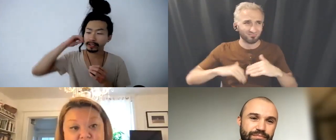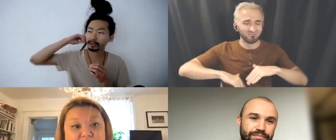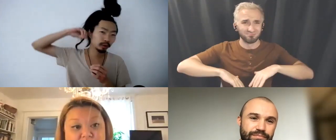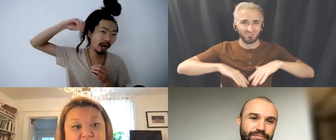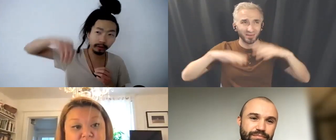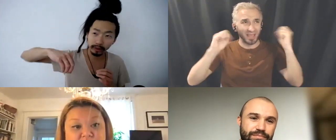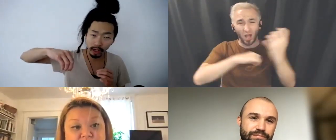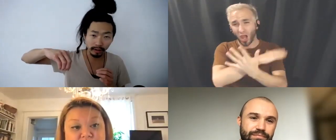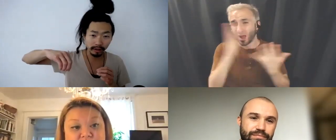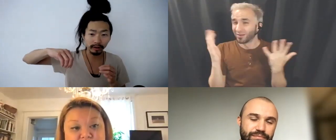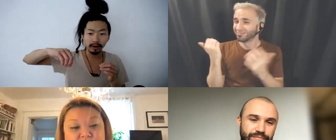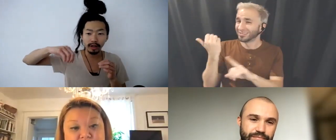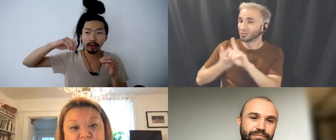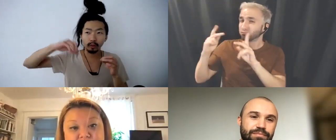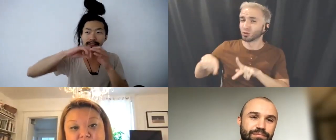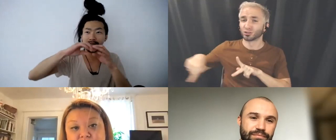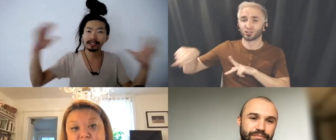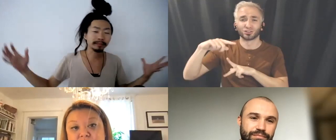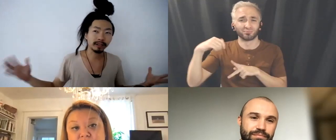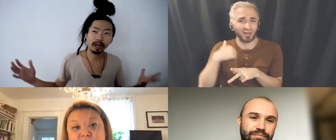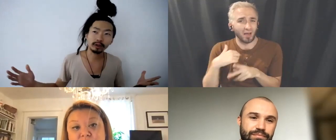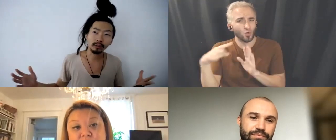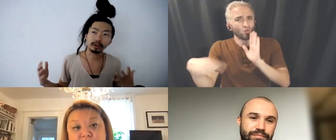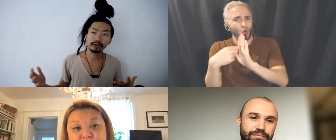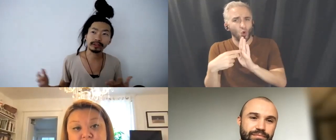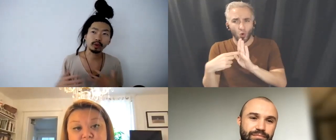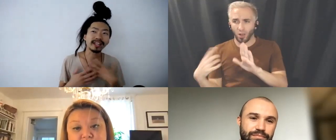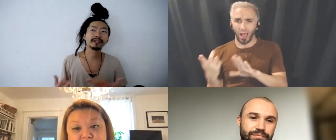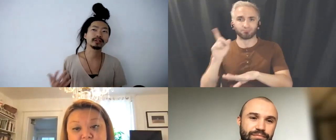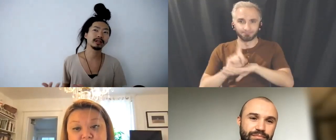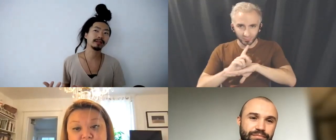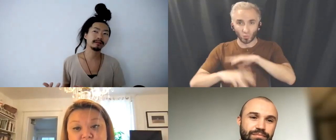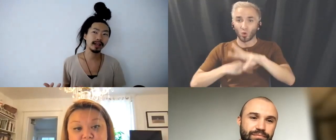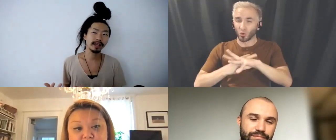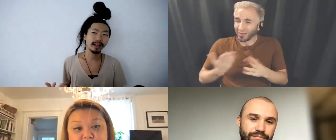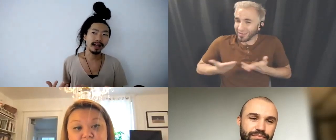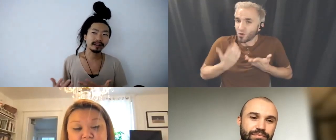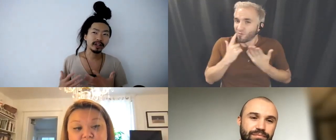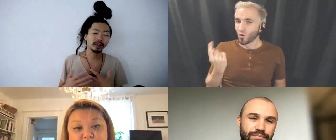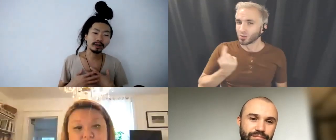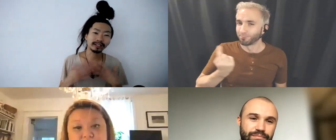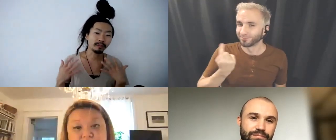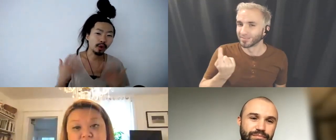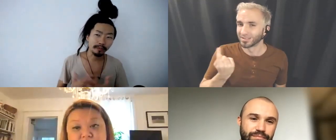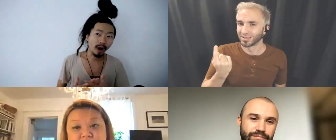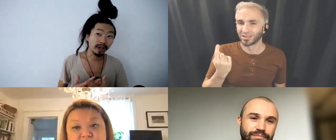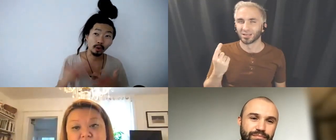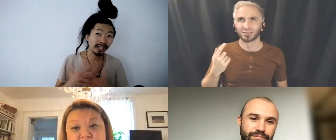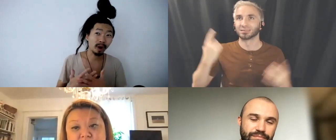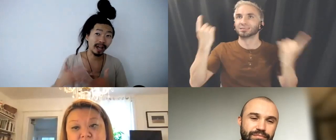traveled to earth, you know we signed some kind of contract with the universe, we're here for something, right? And there is always some great power, the greatest power that only